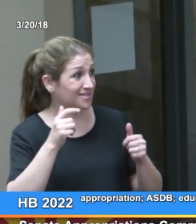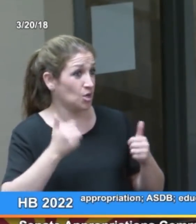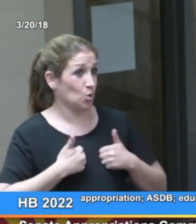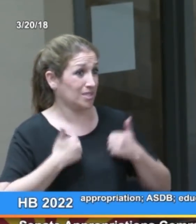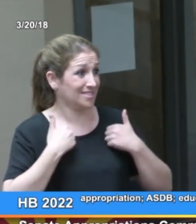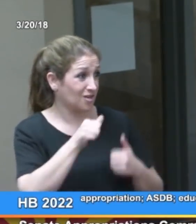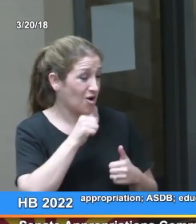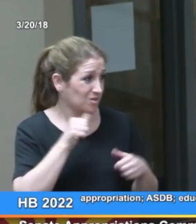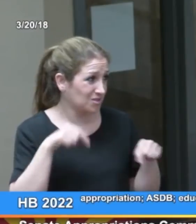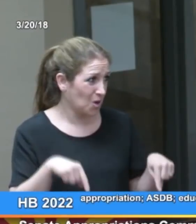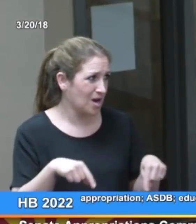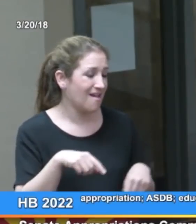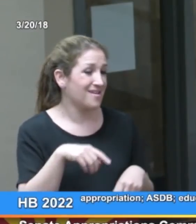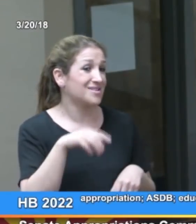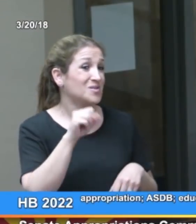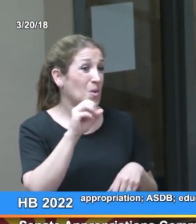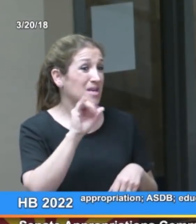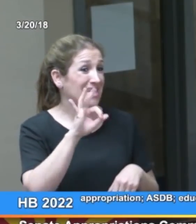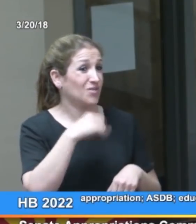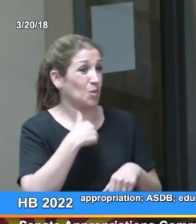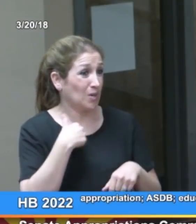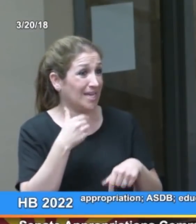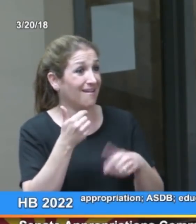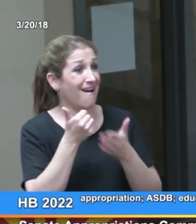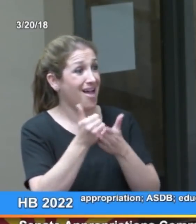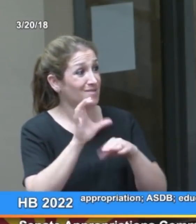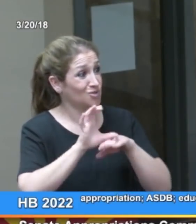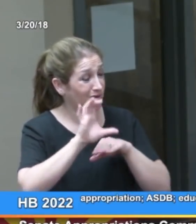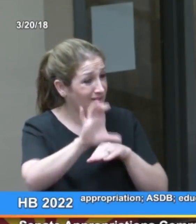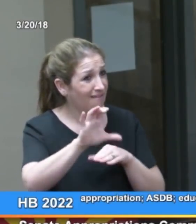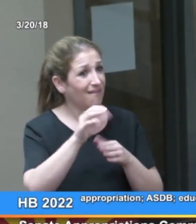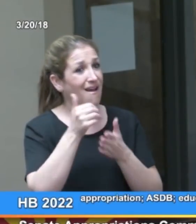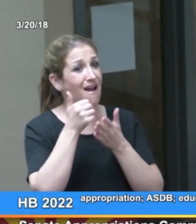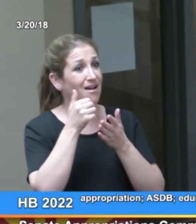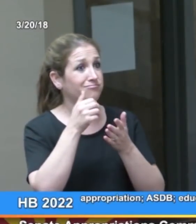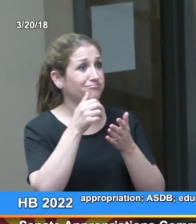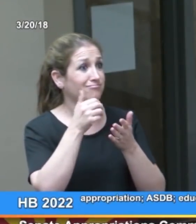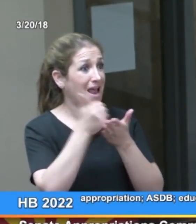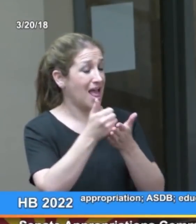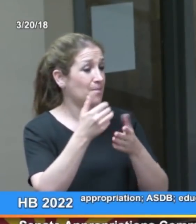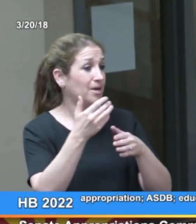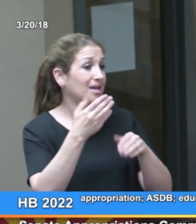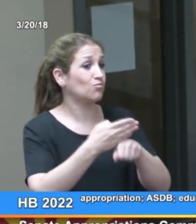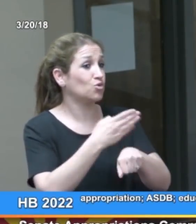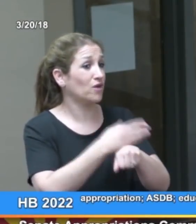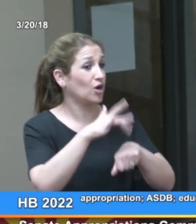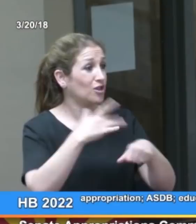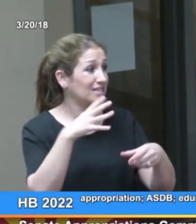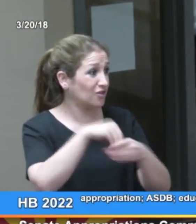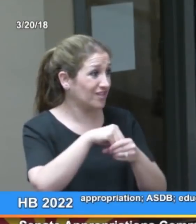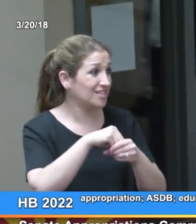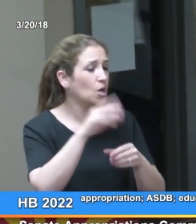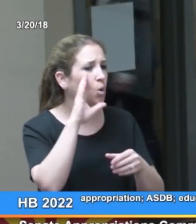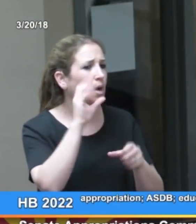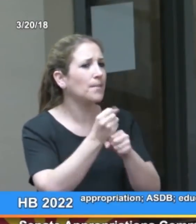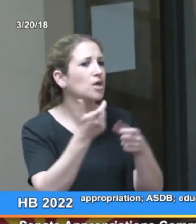We have 1.1 million Arizonans with some level of hearing loss in our state, and if we are to assist those children we